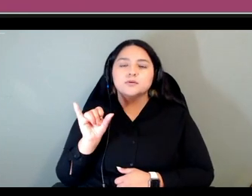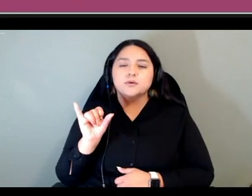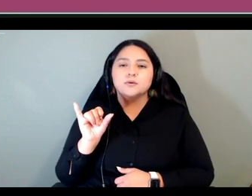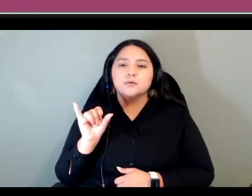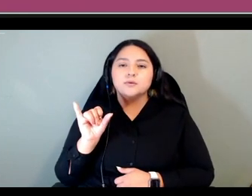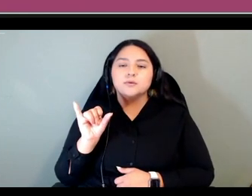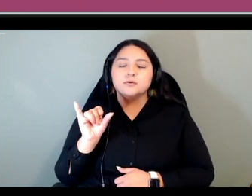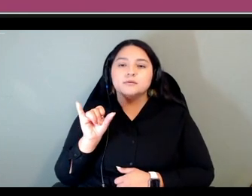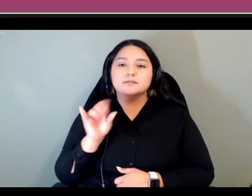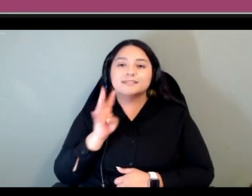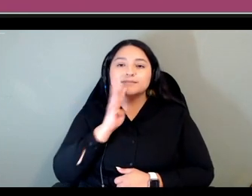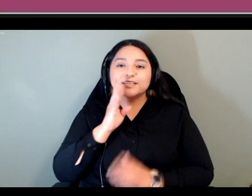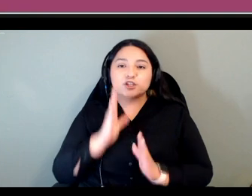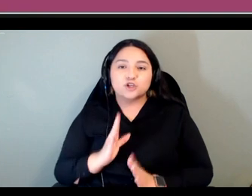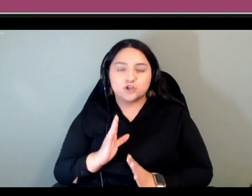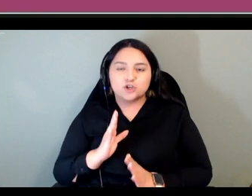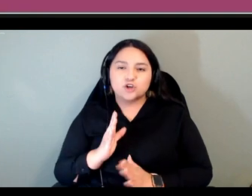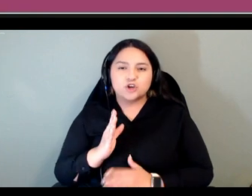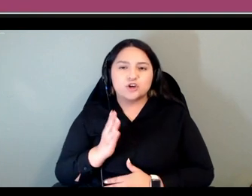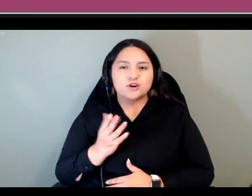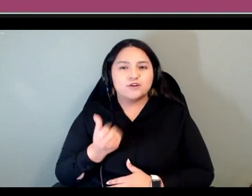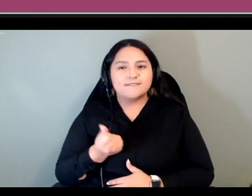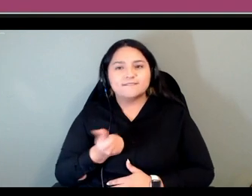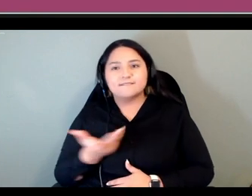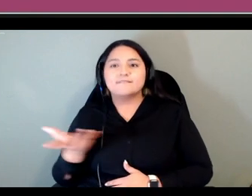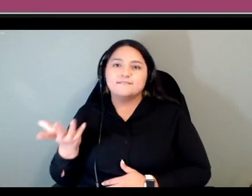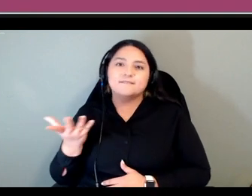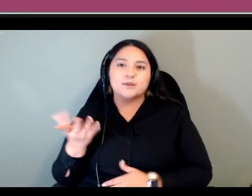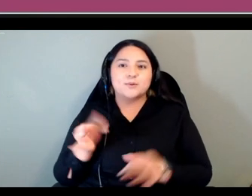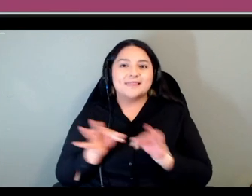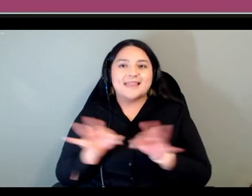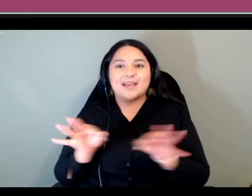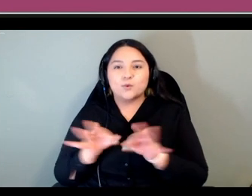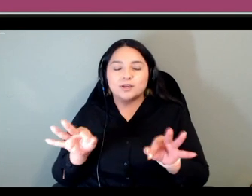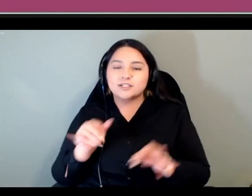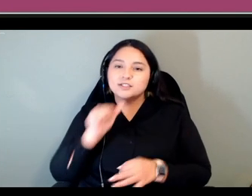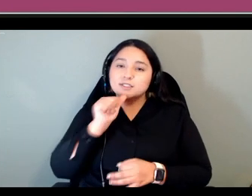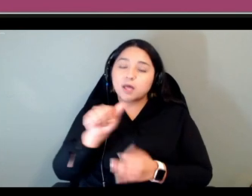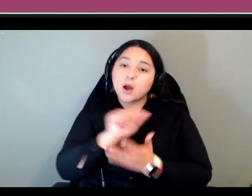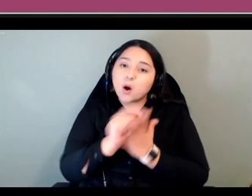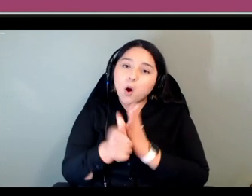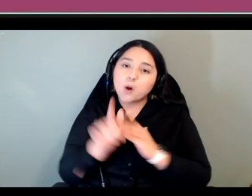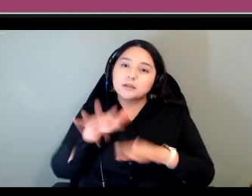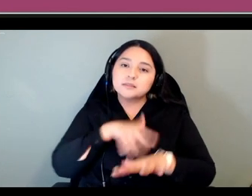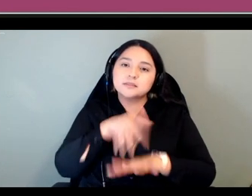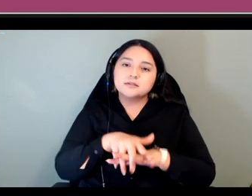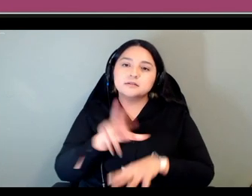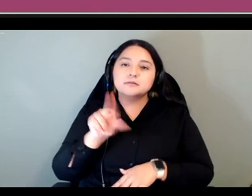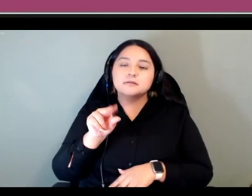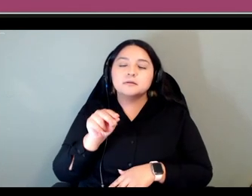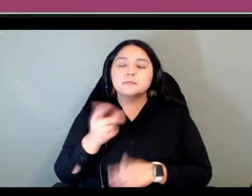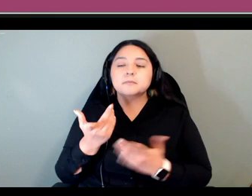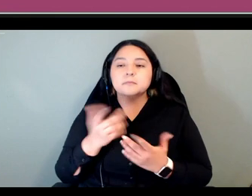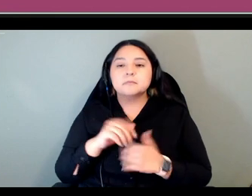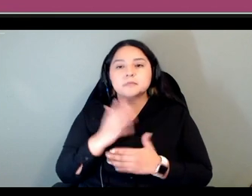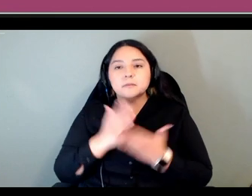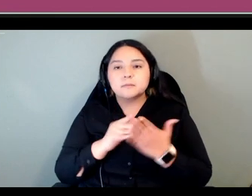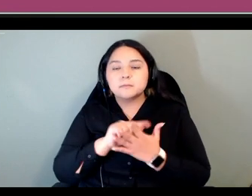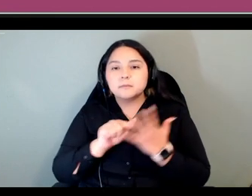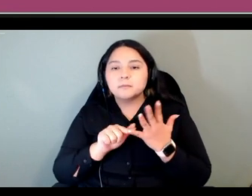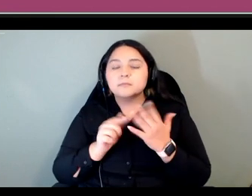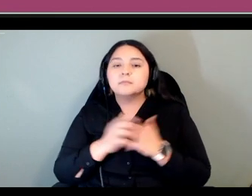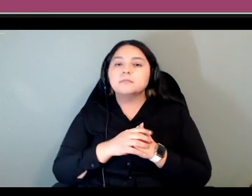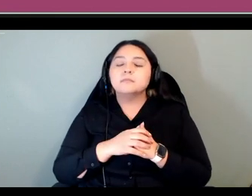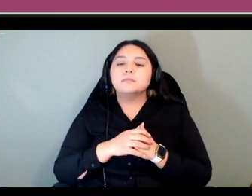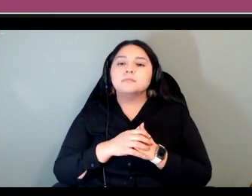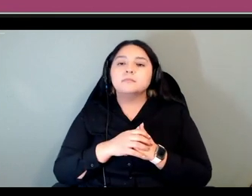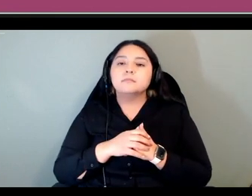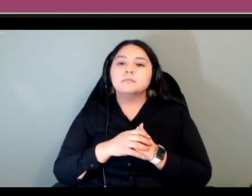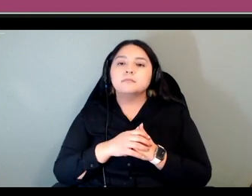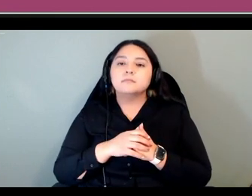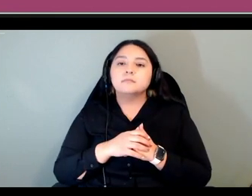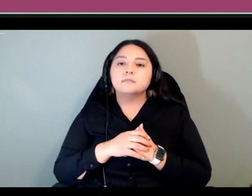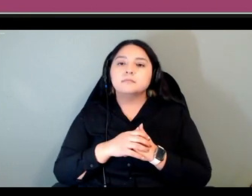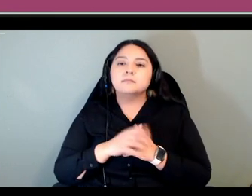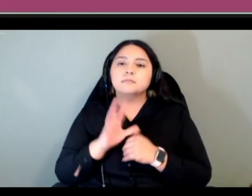speaker of quite a number of different languages not all of them indigenous and i am very active